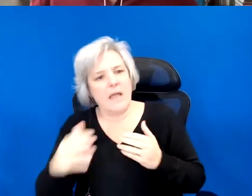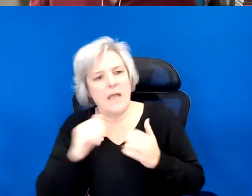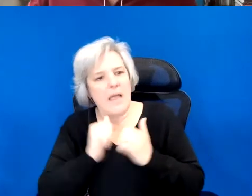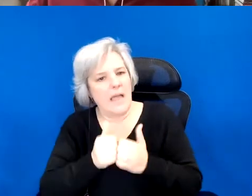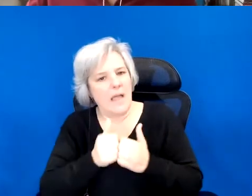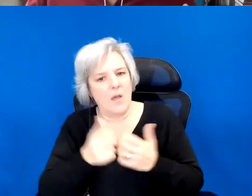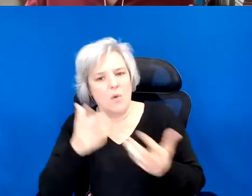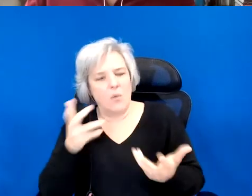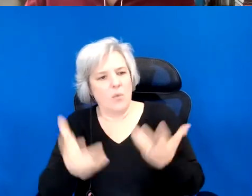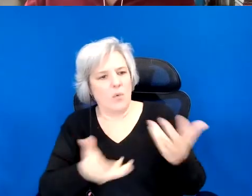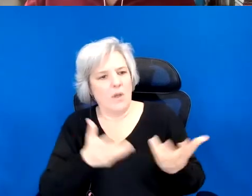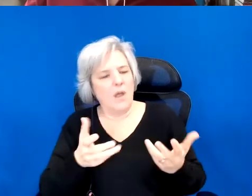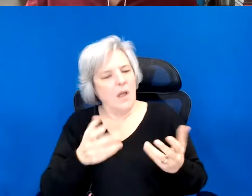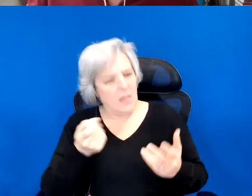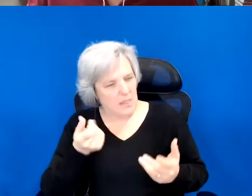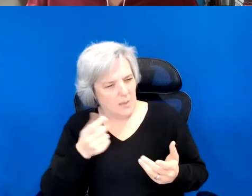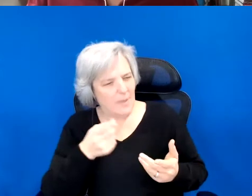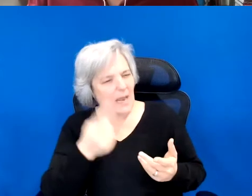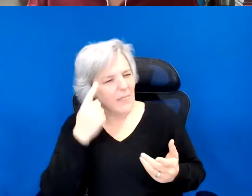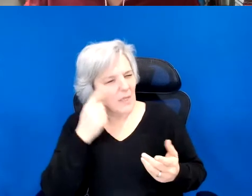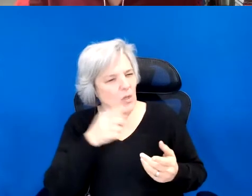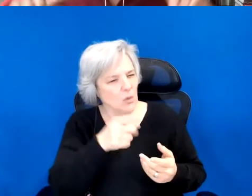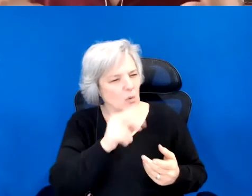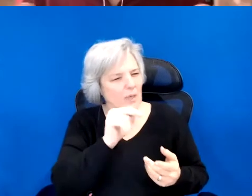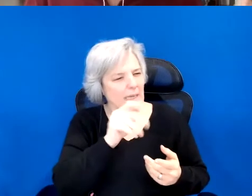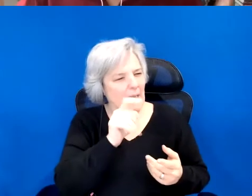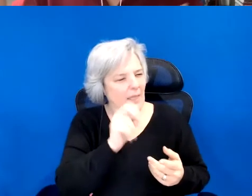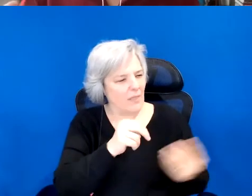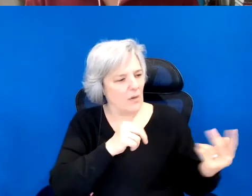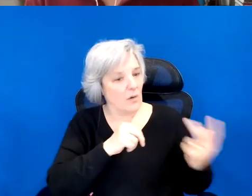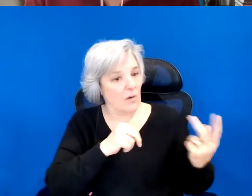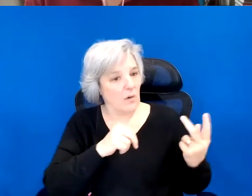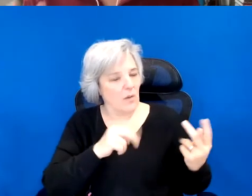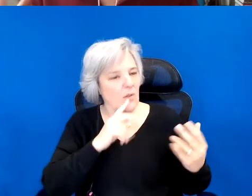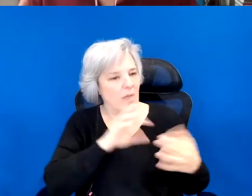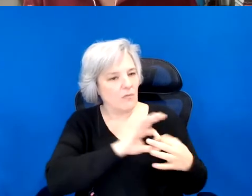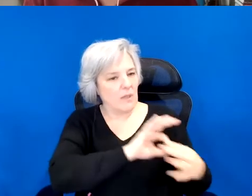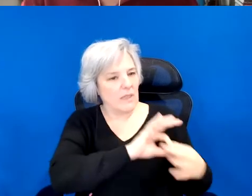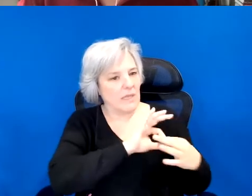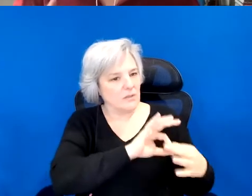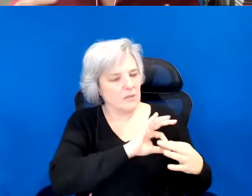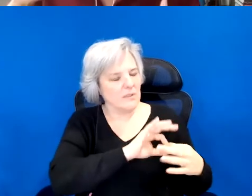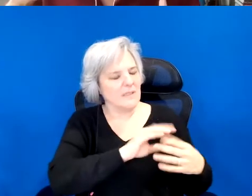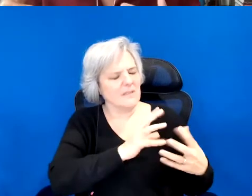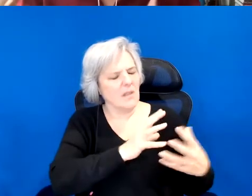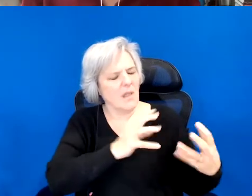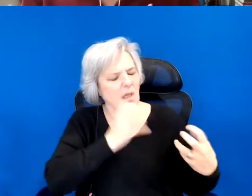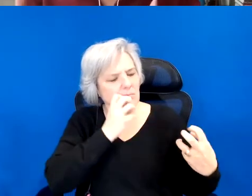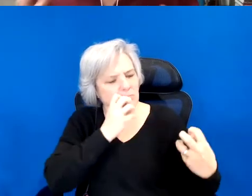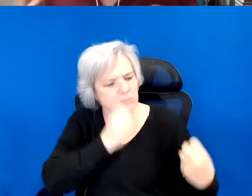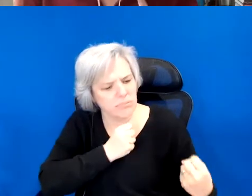of what you are in Ethan's relationship, and again this constellation of care, and again